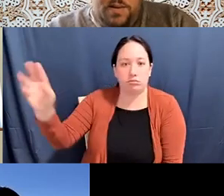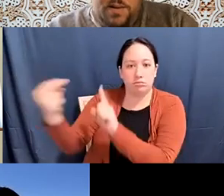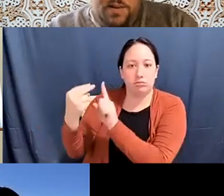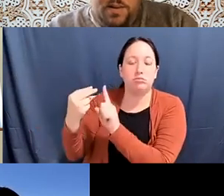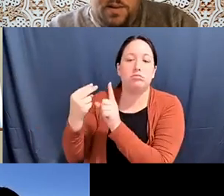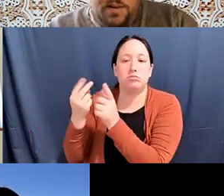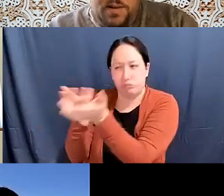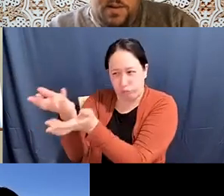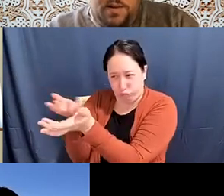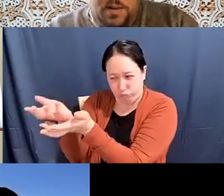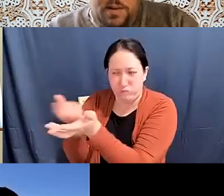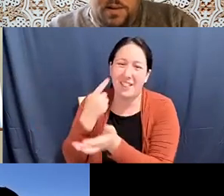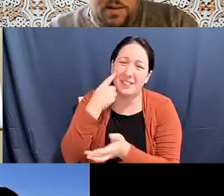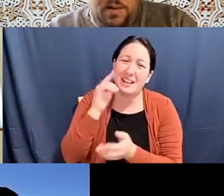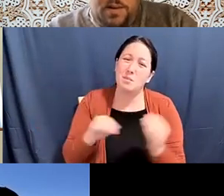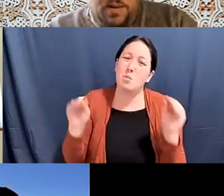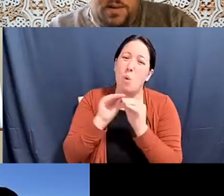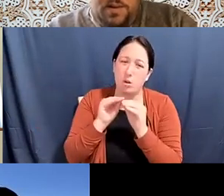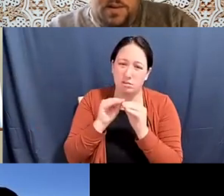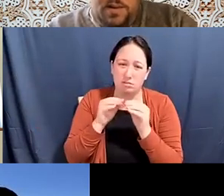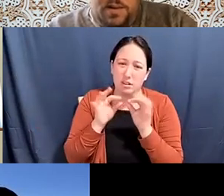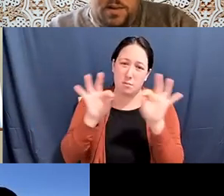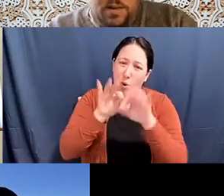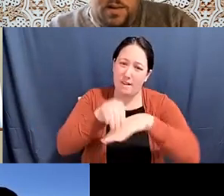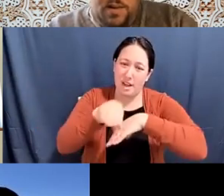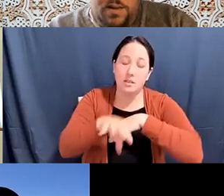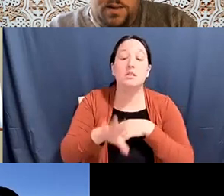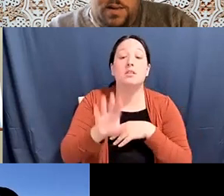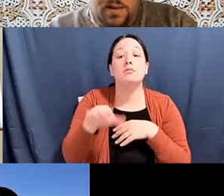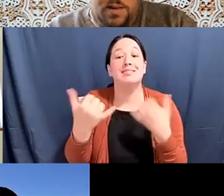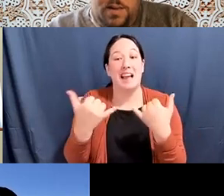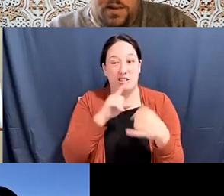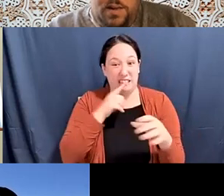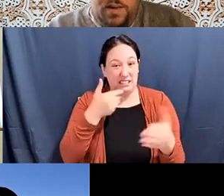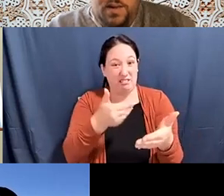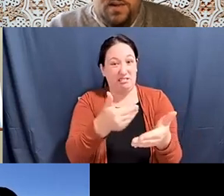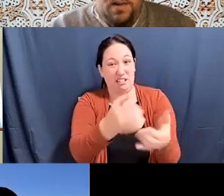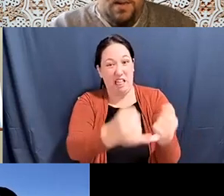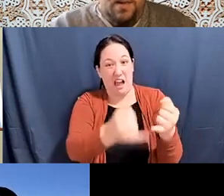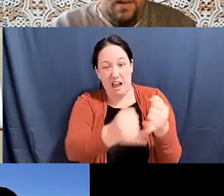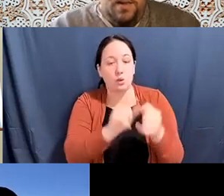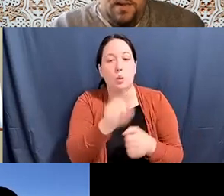Heather McCarty: We are we are coming close to the end, so this is really going to be the last question, and so i'm going to combine it a little bit with something else which is,